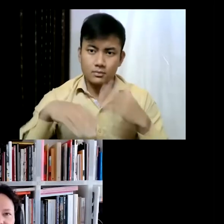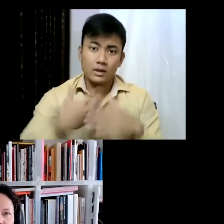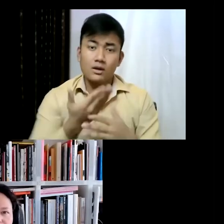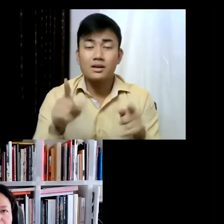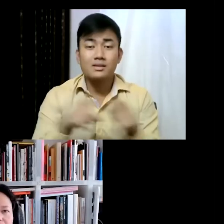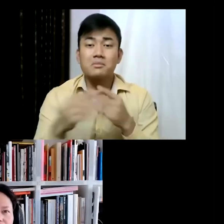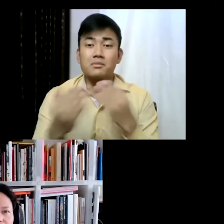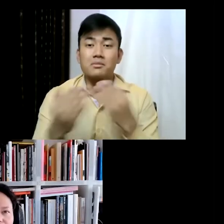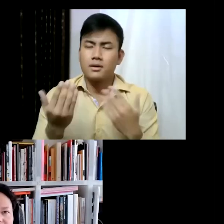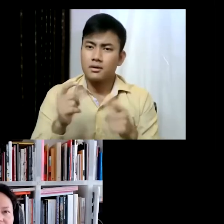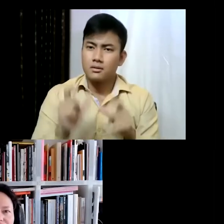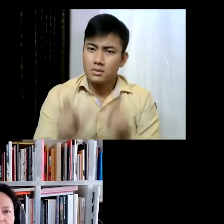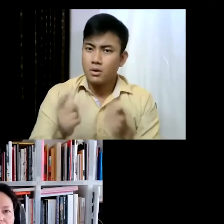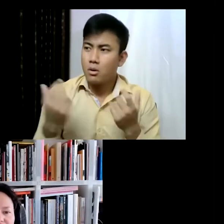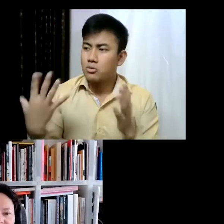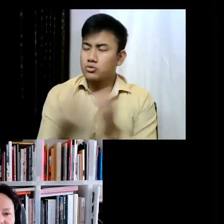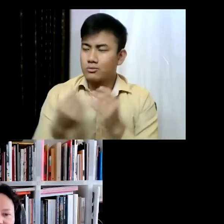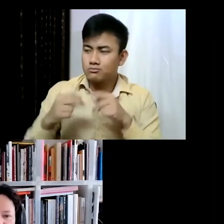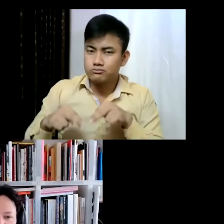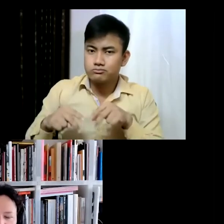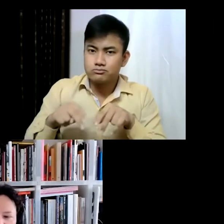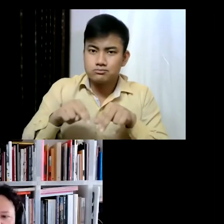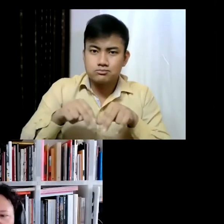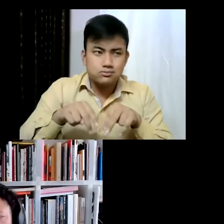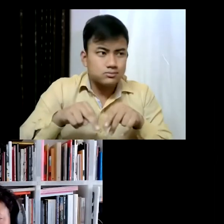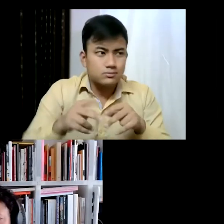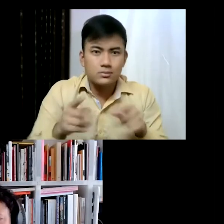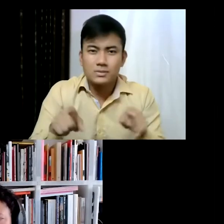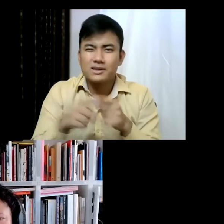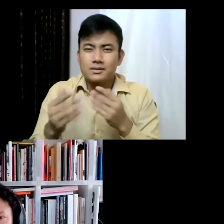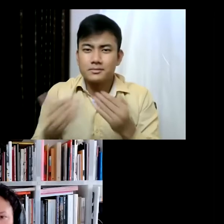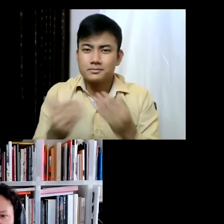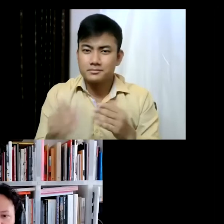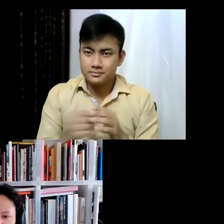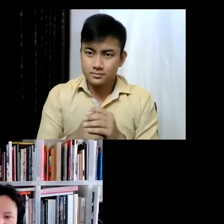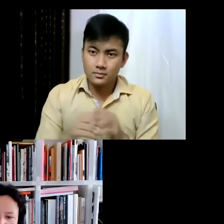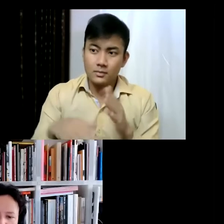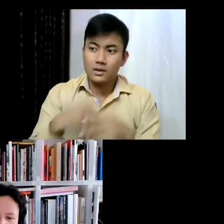through the metamorphosis of the body and definitions of humanities, and this is where